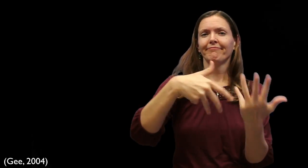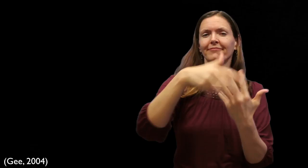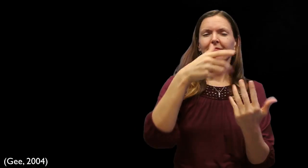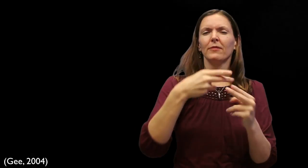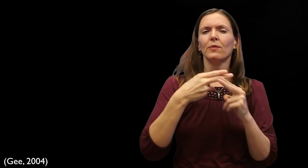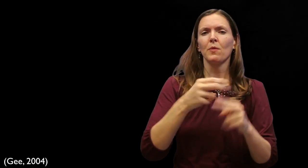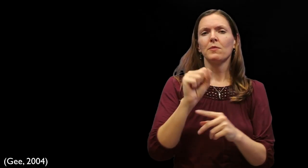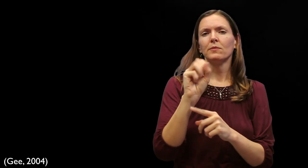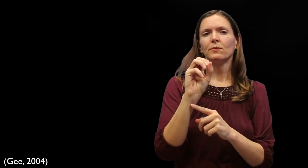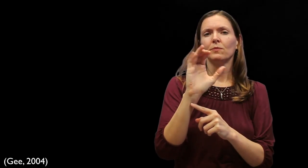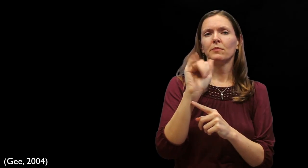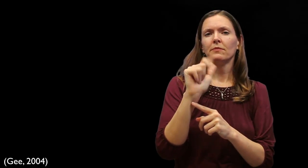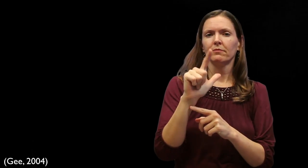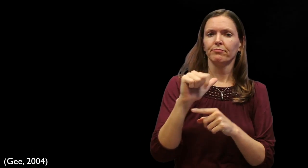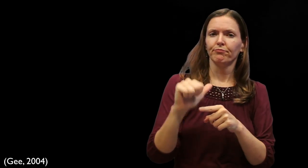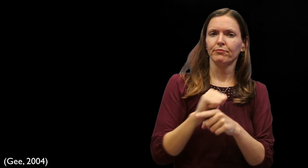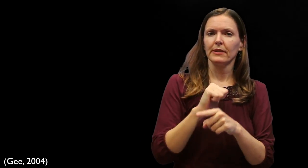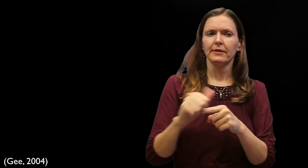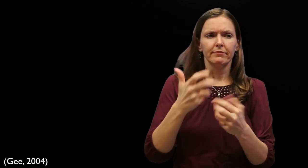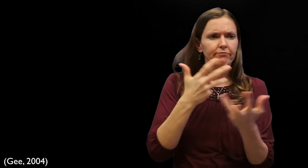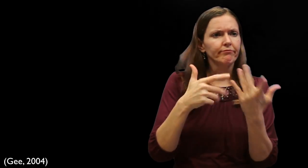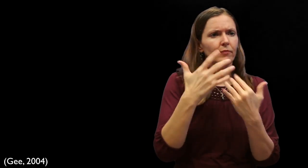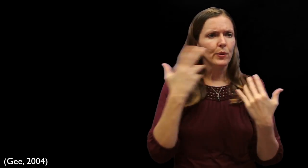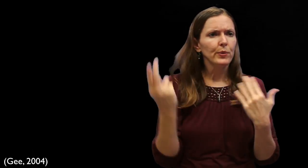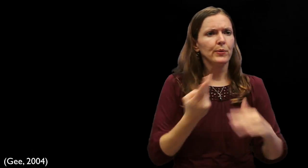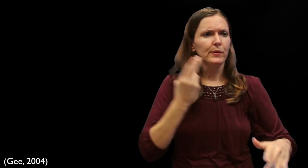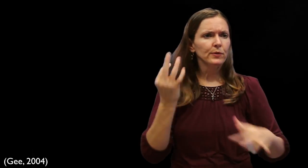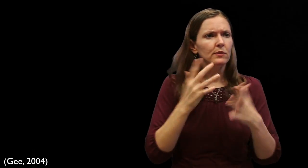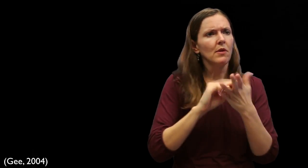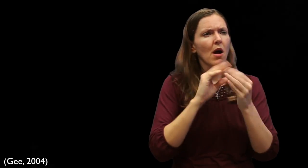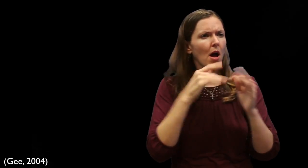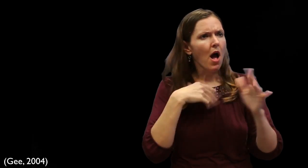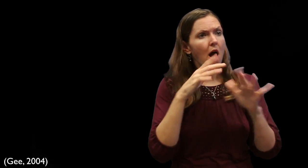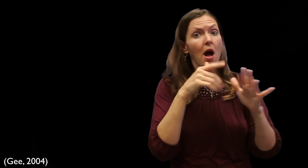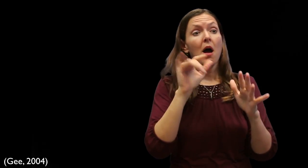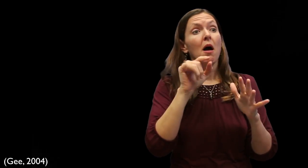interacting with other skilled users - this is called a "social practice". Using and practicing different